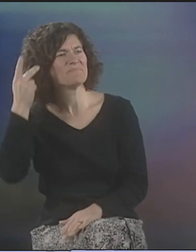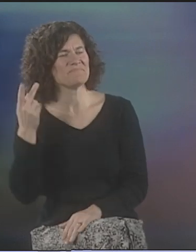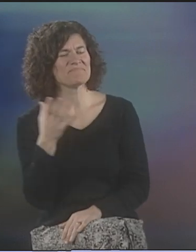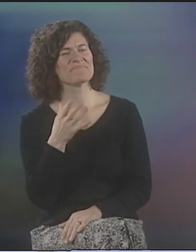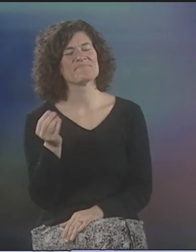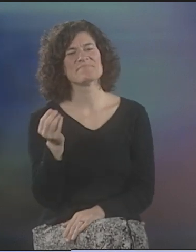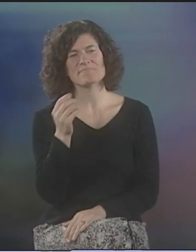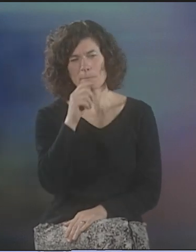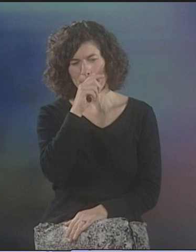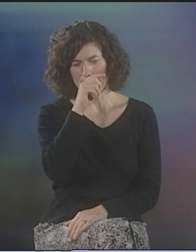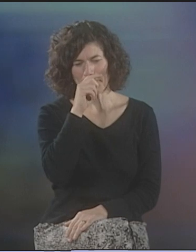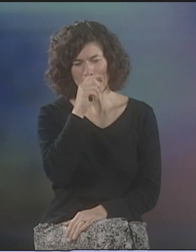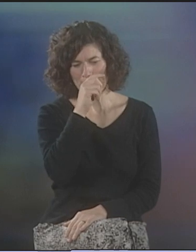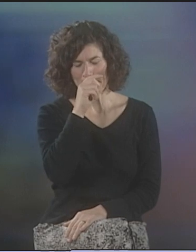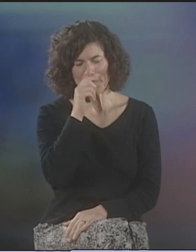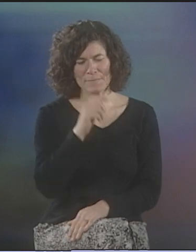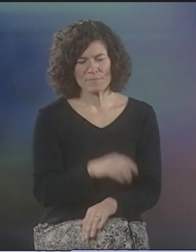QUITE OFTEN POLITICAL IN NATURE.